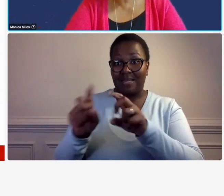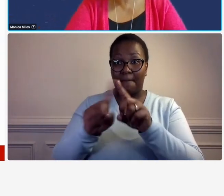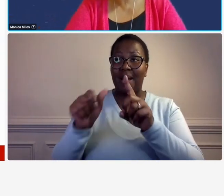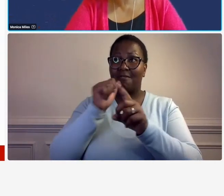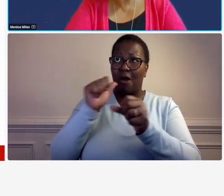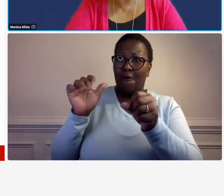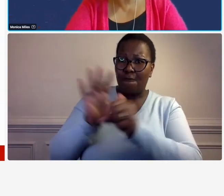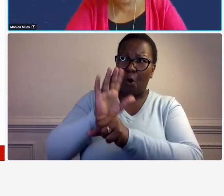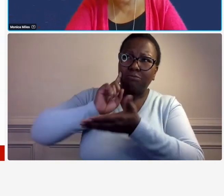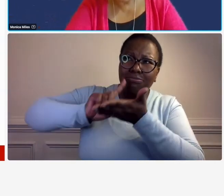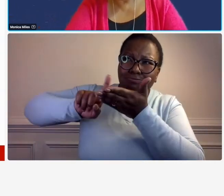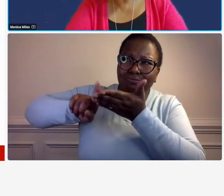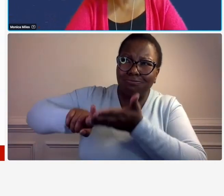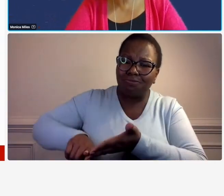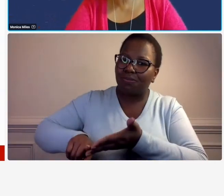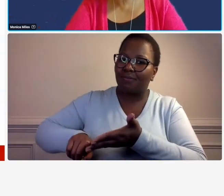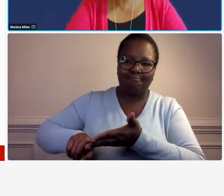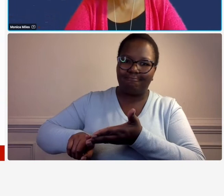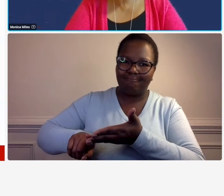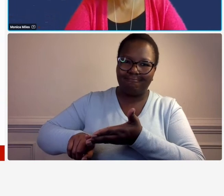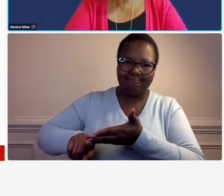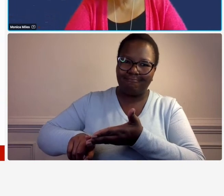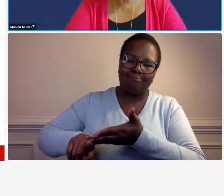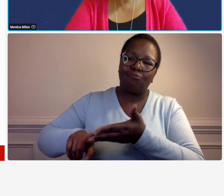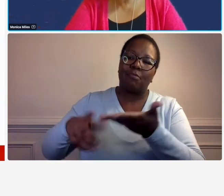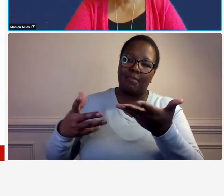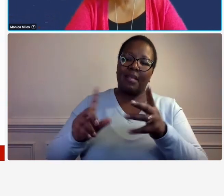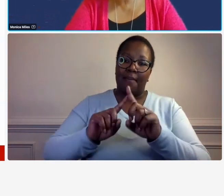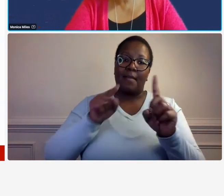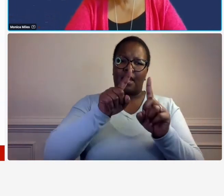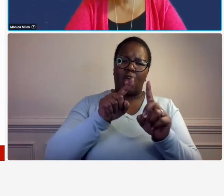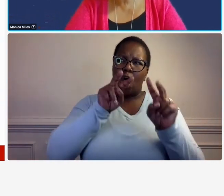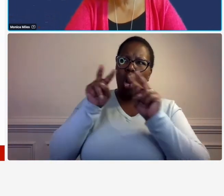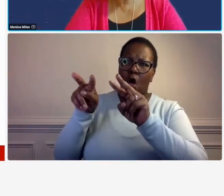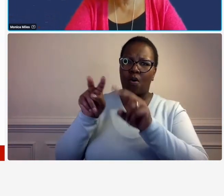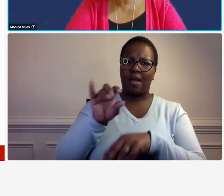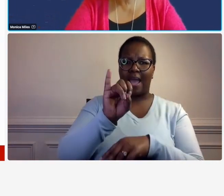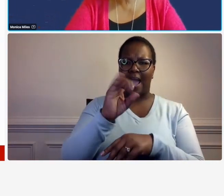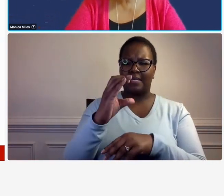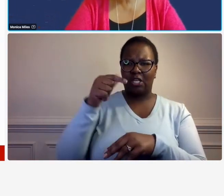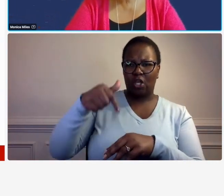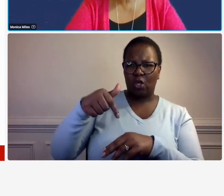of you know what goes on okay so they look at the icq they look at your answers they look at your